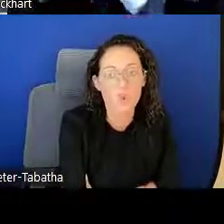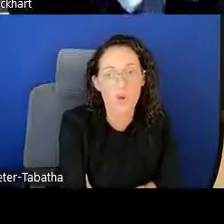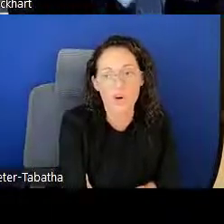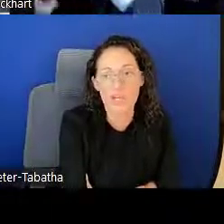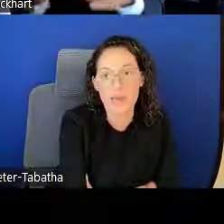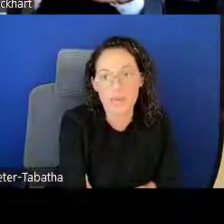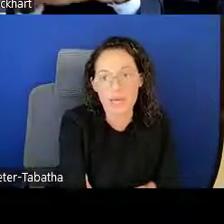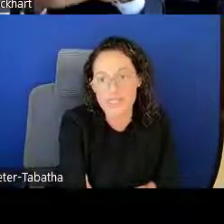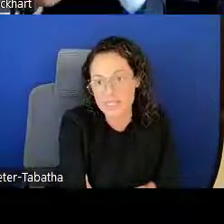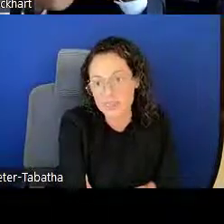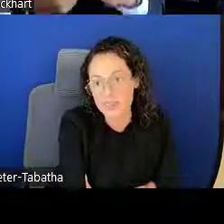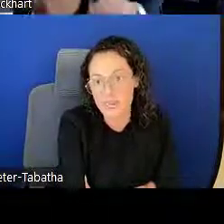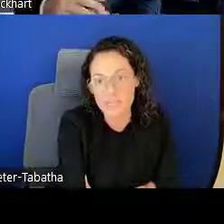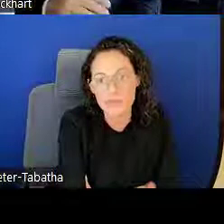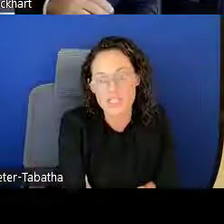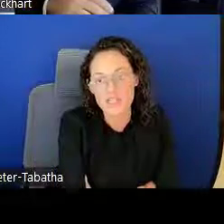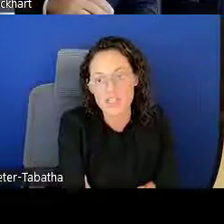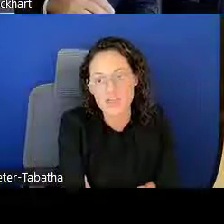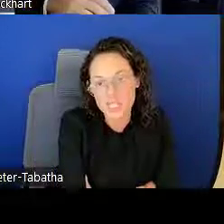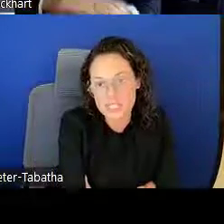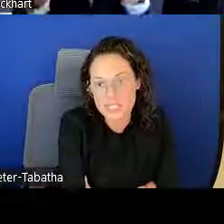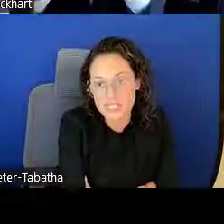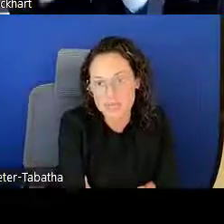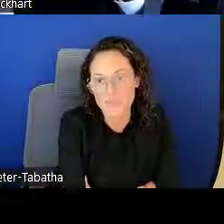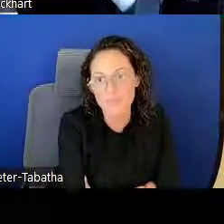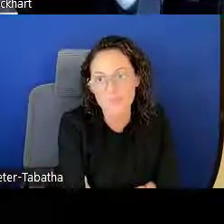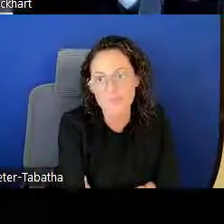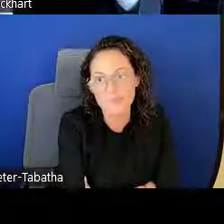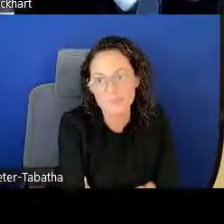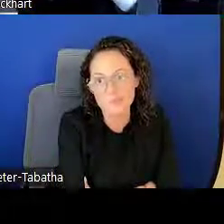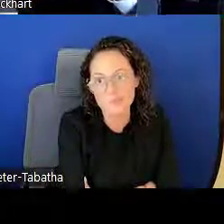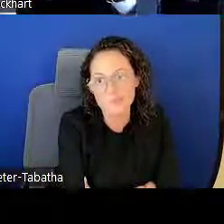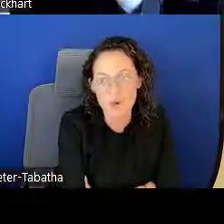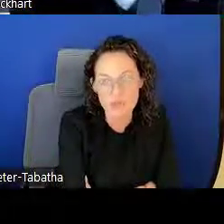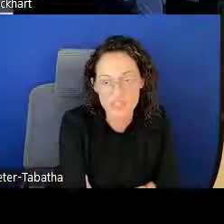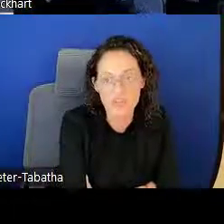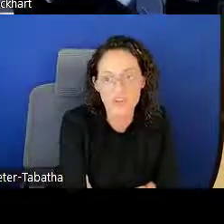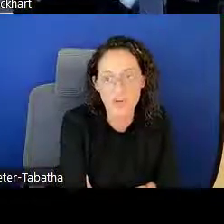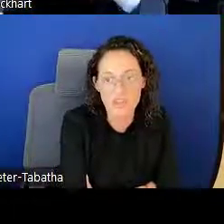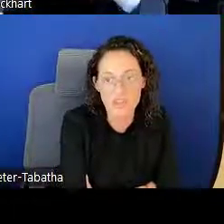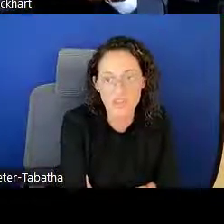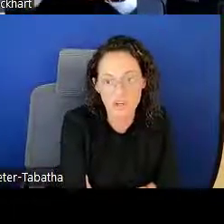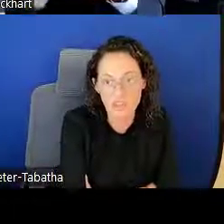award amounted by specific degrees. Also, moving on to the third one,